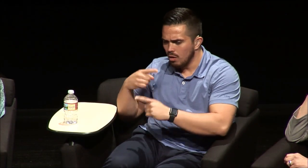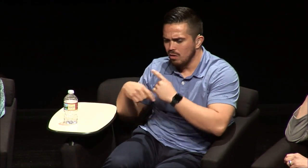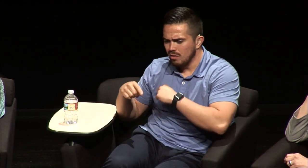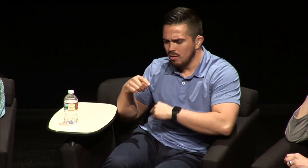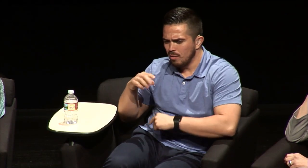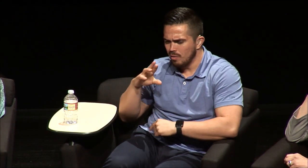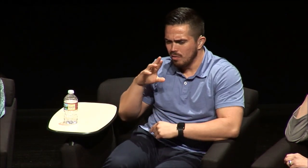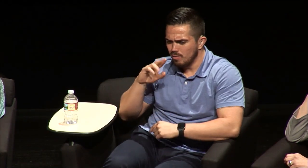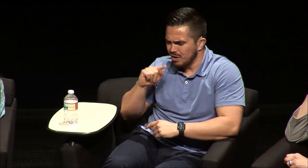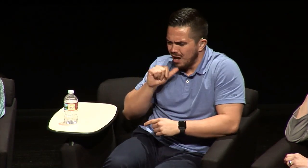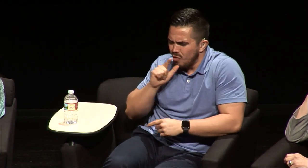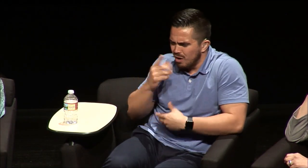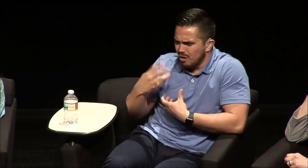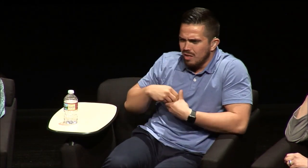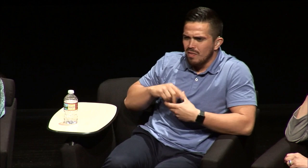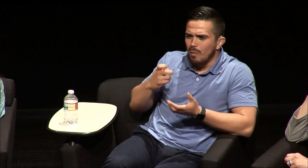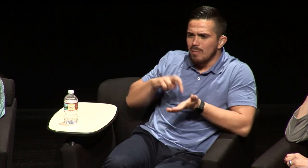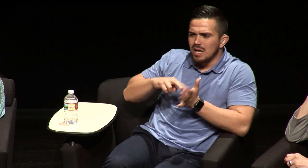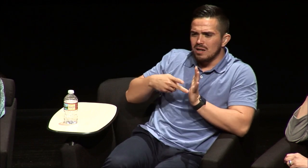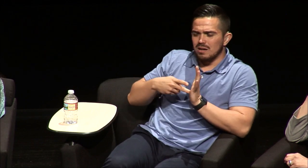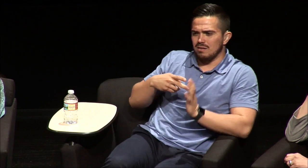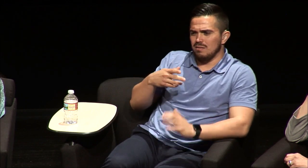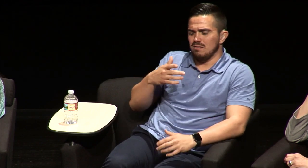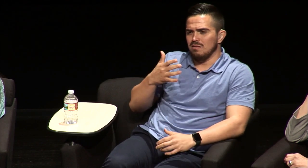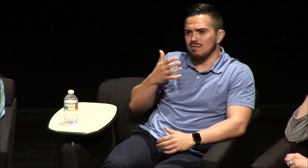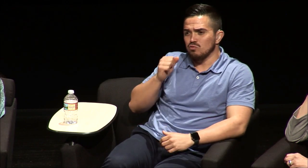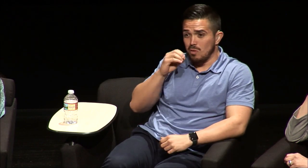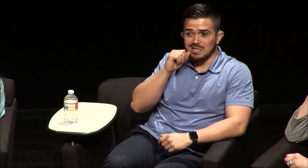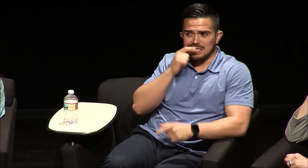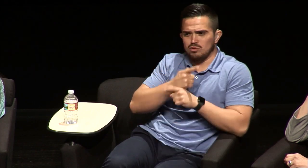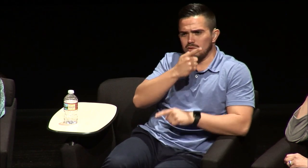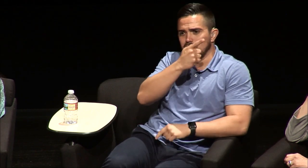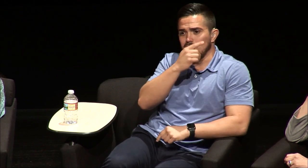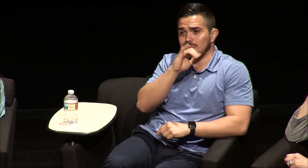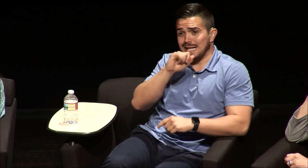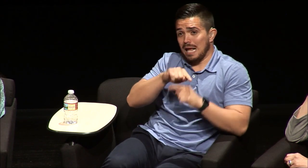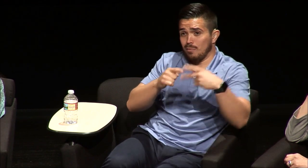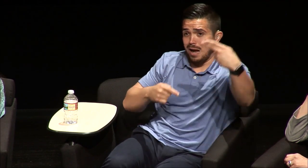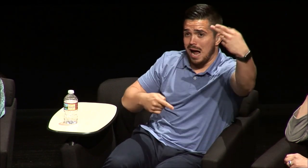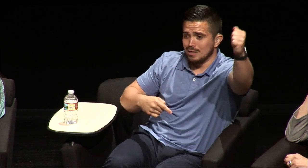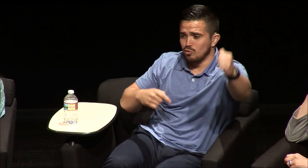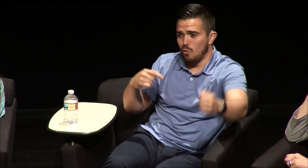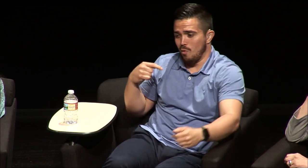word-for-word what we're reading but the actual meaning. So my sister at the time